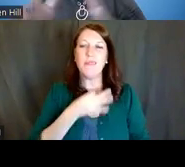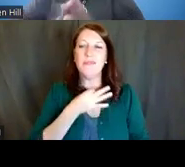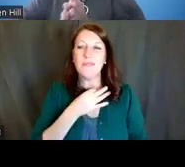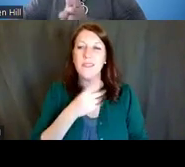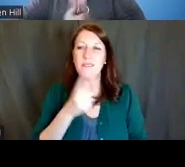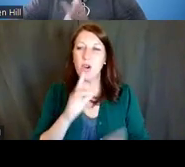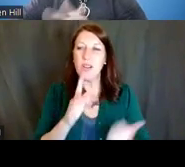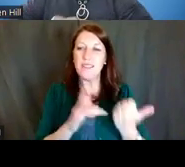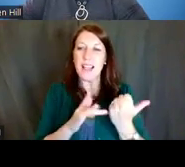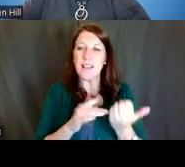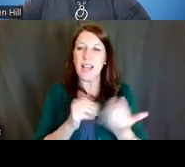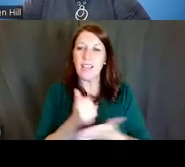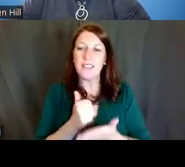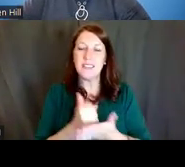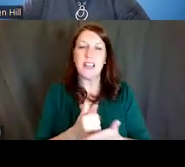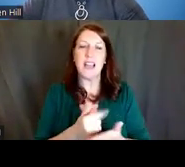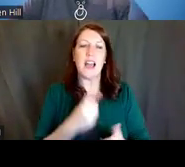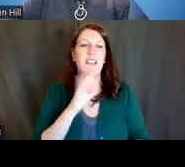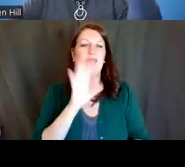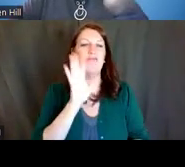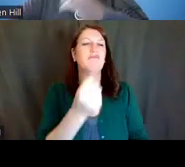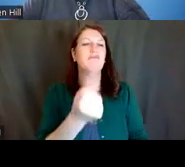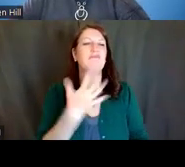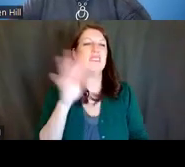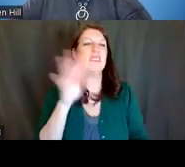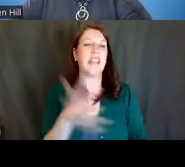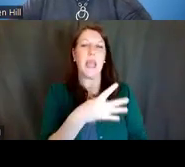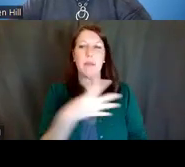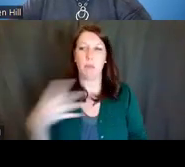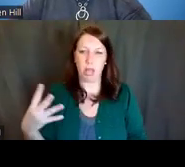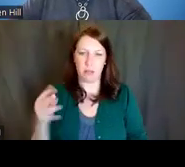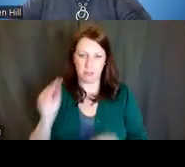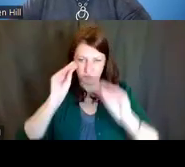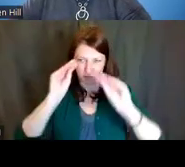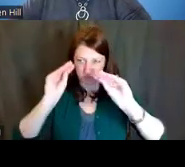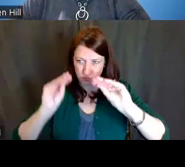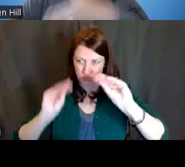"Well, put it together in a table and start with your career development goals,